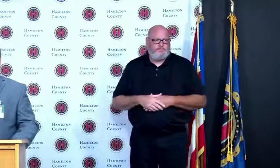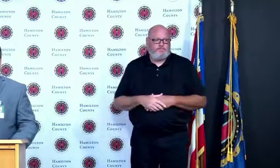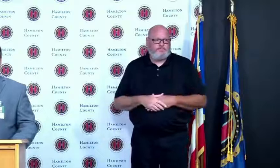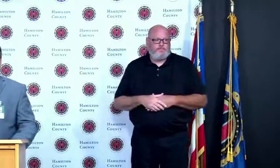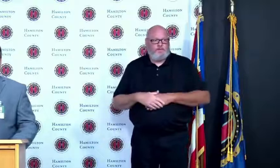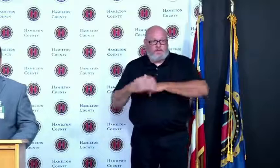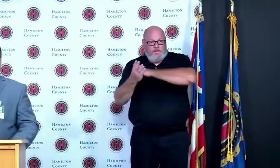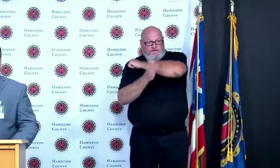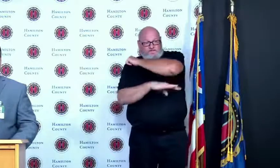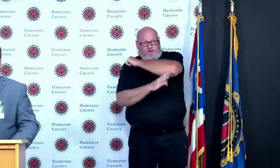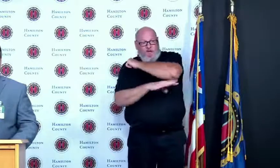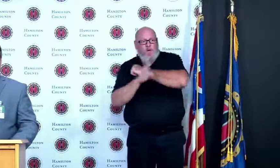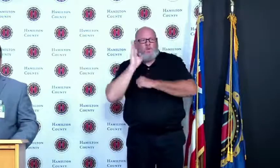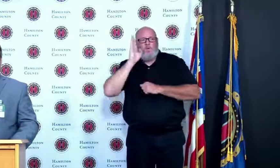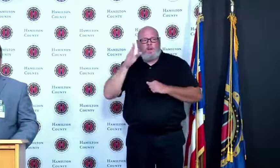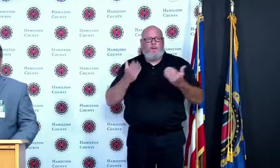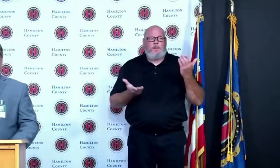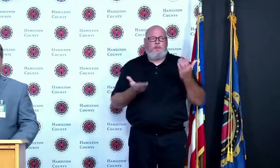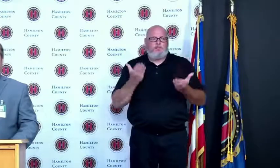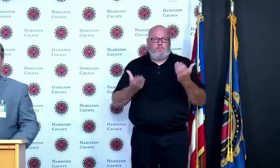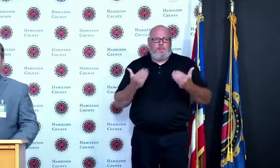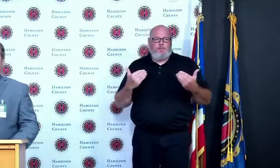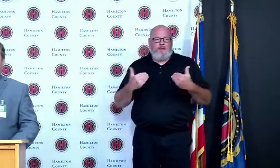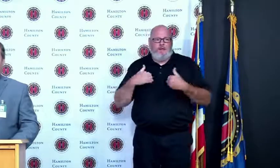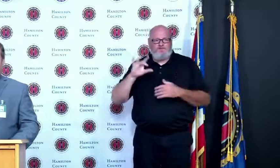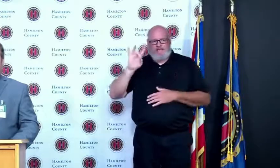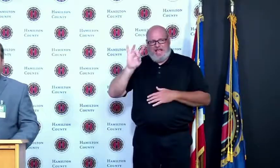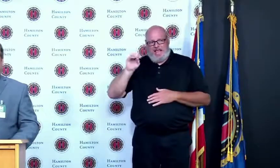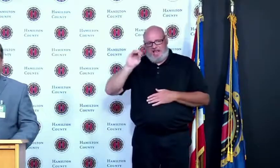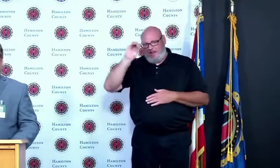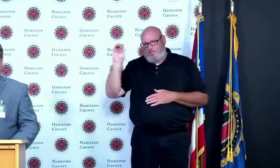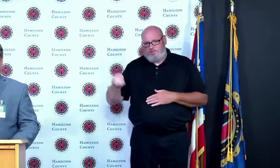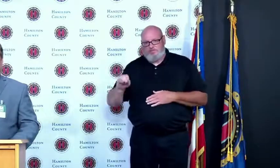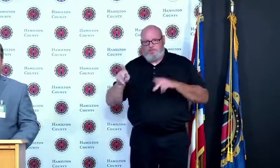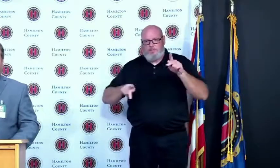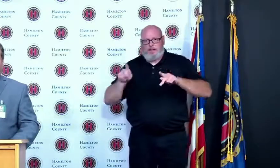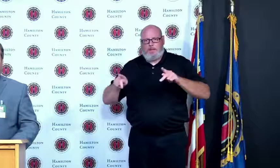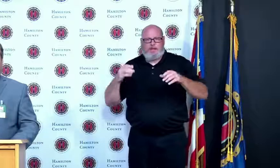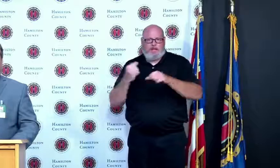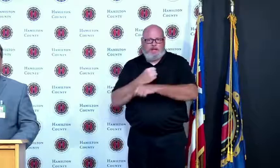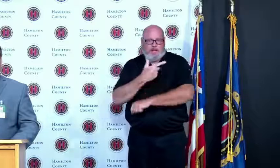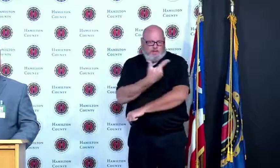Hamilton County vaccinated and so we won't have as much concern here in Hamilton County as maybe